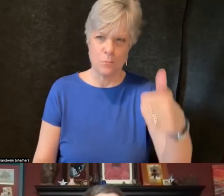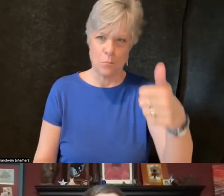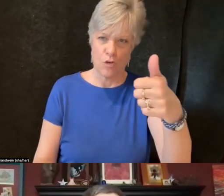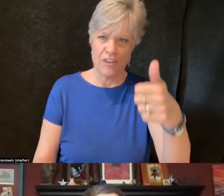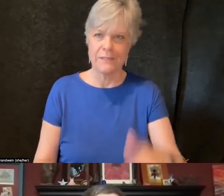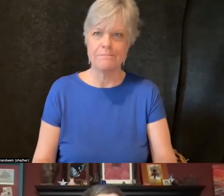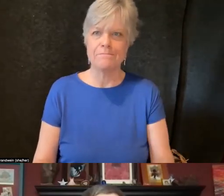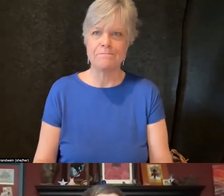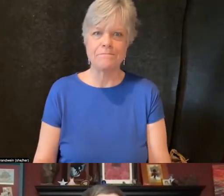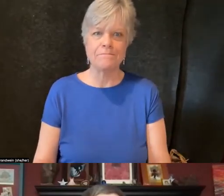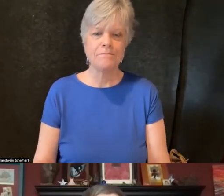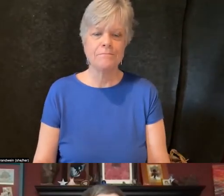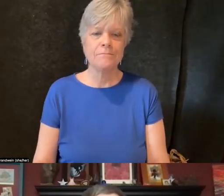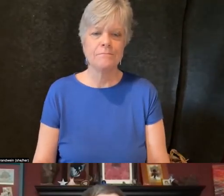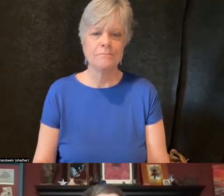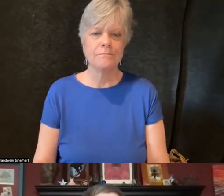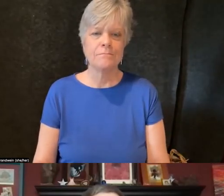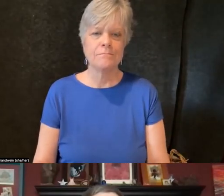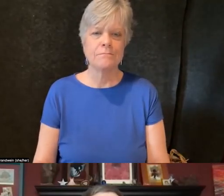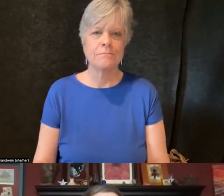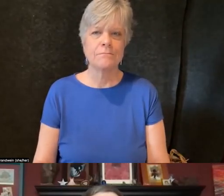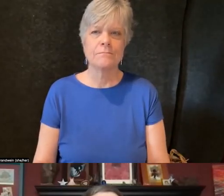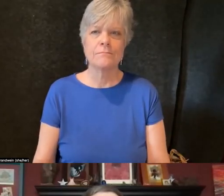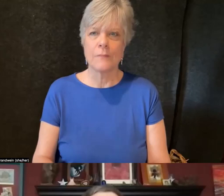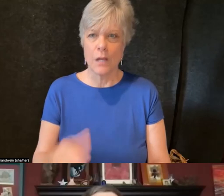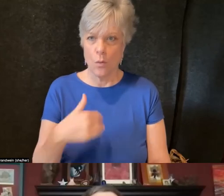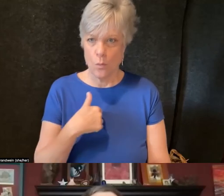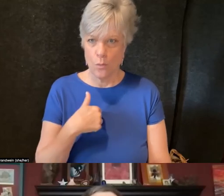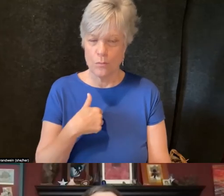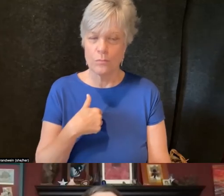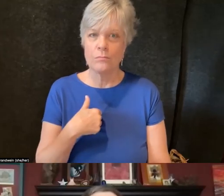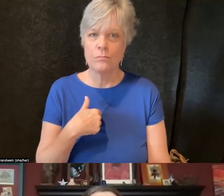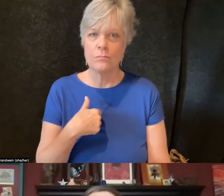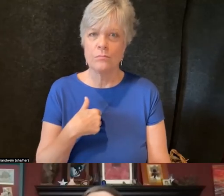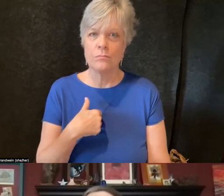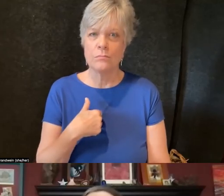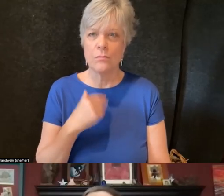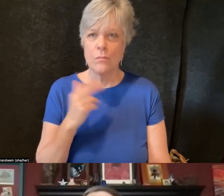So let's see. So we have, yeah, as you said, 13 minutes for Q&A.